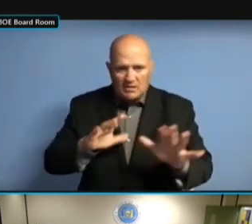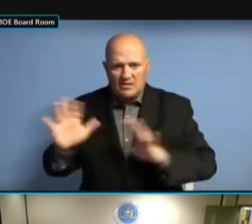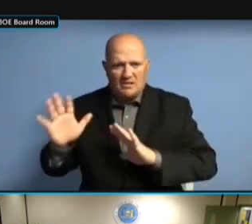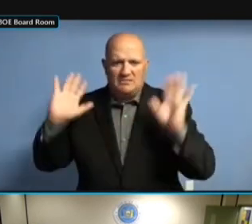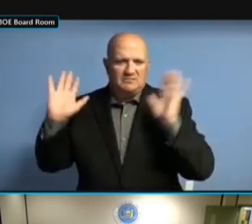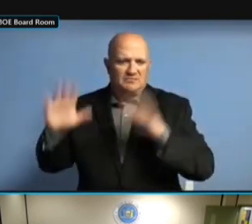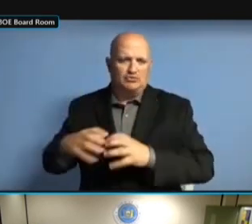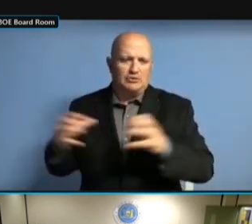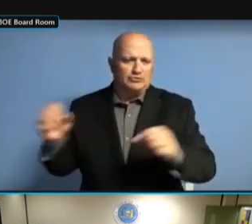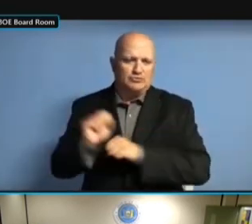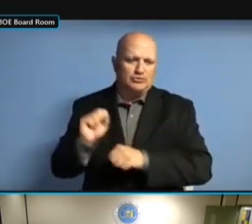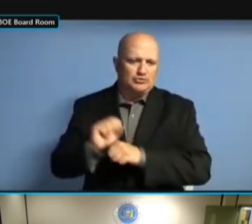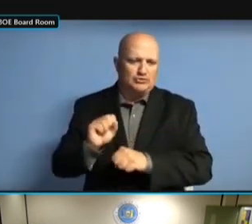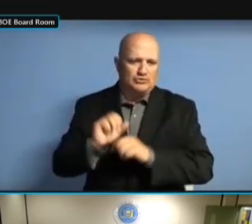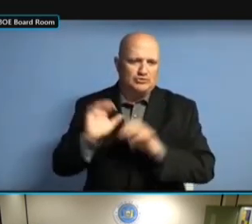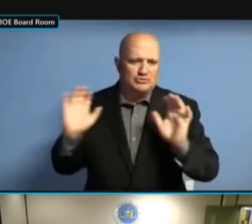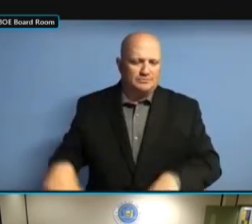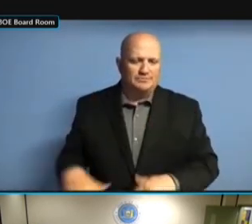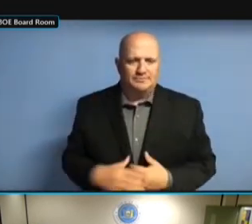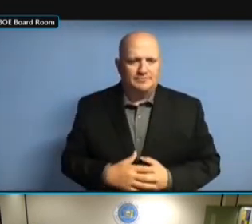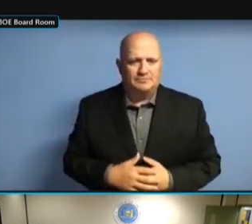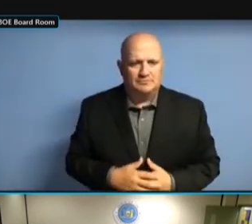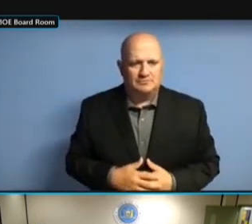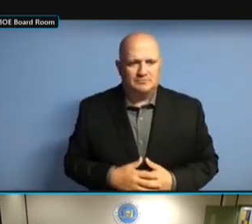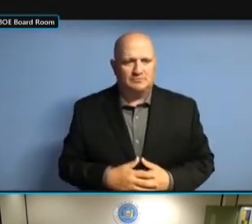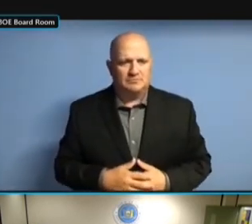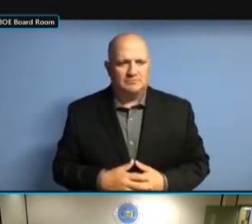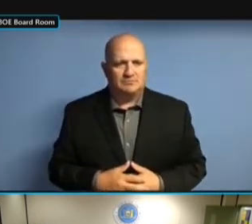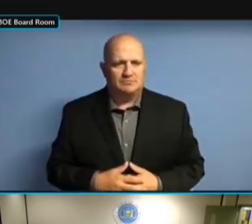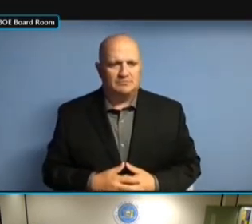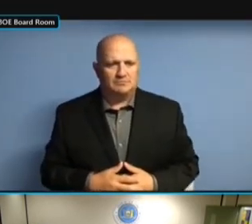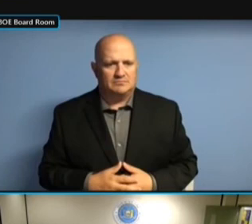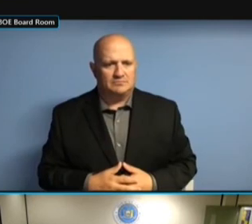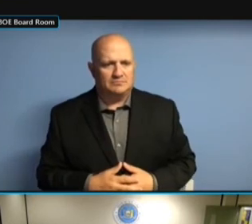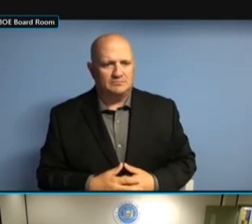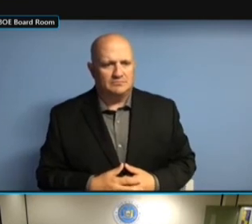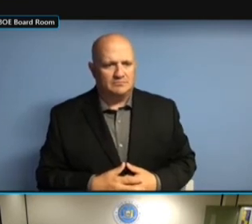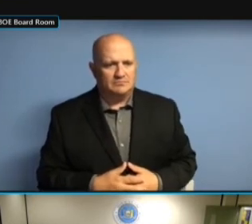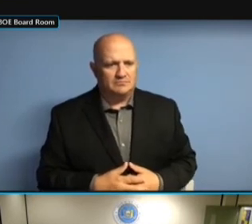LABELS ON AND EVERYTHING ELSE, WHICH WE MIGHT AS LABELS ON AND EVERYTHING ELSE, WHICH WE MIGHT AS WELL LABELS ON AND EVERYTHING ELSE, WHICH WE MIGHT AS WELL FIGURE WHICH WE MIGHT AS WELL FIGURE WHICH WE MIGHT AS WELL FIGURE OUT WHICH WE MIGHT AS WELL FIGURE OUT WHAT WHICH WE MIGHT AS WELL FIGURE OUT WHAT WE WHICH WE MIGHT AS WELL FIGURE OUT WHAT WE CAN WHICH WE MIGHT AS WELL FIGURE OUT WHAT WE CAN DO WHICH WE MIGHT AS WELL FIGURE OUT WHAT WE CAN DO WITH WHICH WE MIGHT AS WELL FIGURE OUT WHAT WE CAN DO WITH PITNEY OUT WHAT WE CAN DO WITH PITNEY OUT WHAT WE CAN DO WITH PITNEY BOWES. BOWES. BOWES. SO BOWES. SO THAT'S BOWES. SO THAT'S WHERE BOWES. SO THAT'S WHERE THINGS BOWES. SO THAT'S WHERE THINGS STAND SO THAT'S WHERE THINGS STAND SO THAT'S WHERE THINGS STAND RIGHT